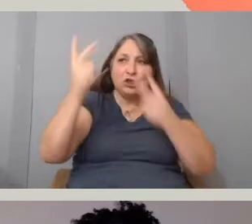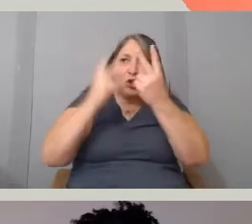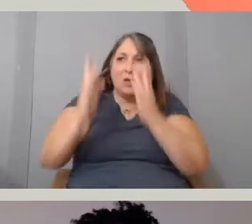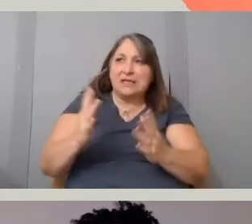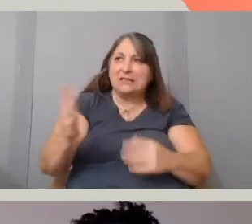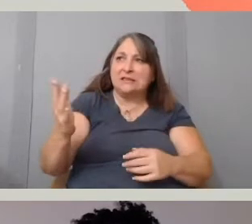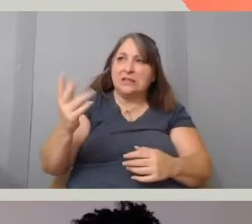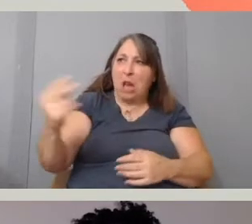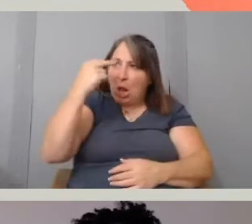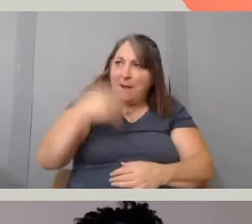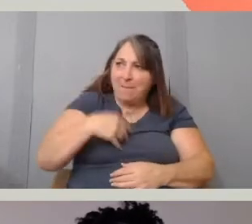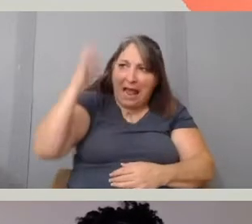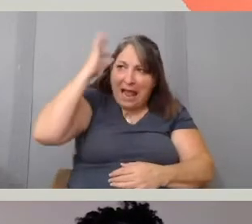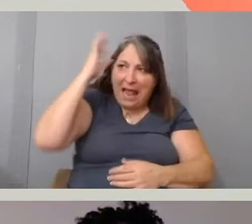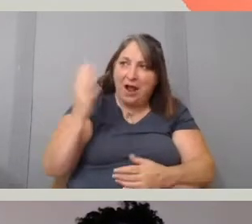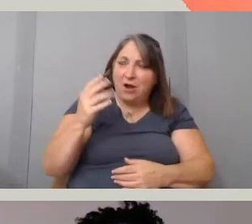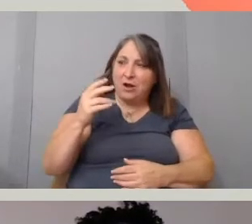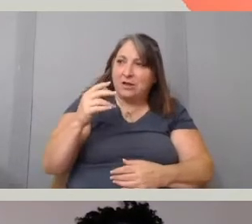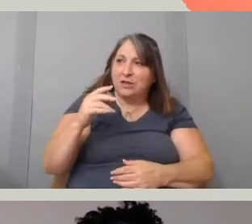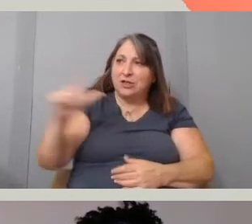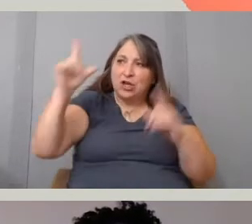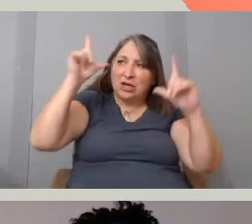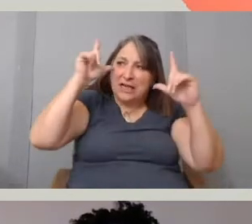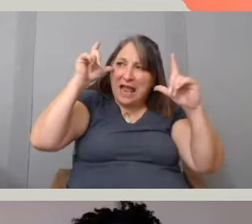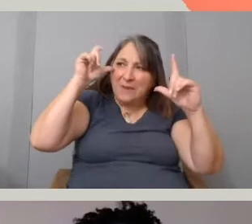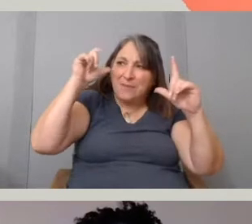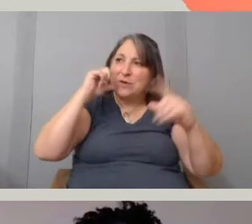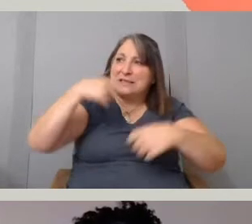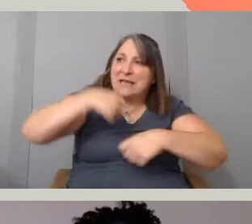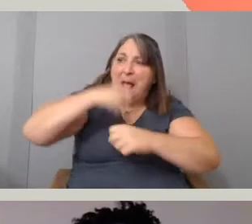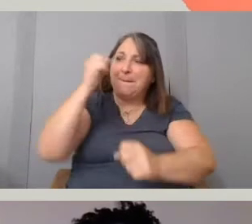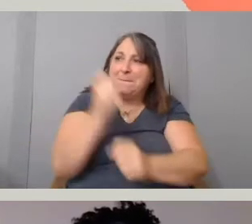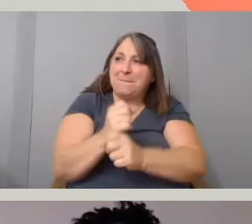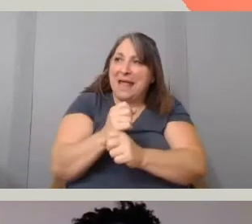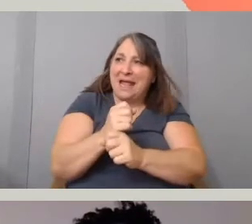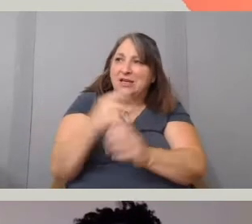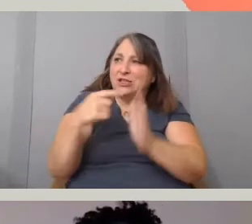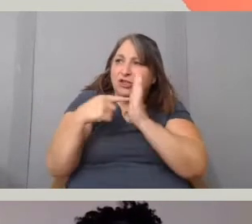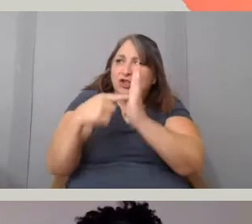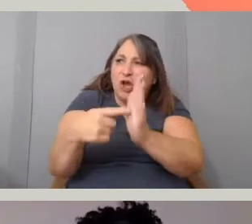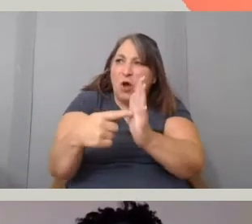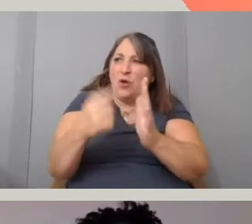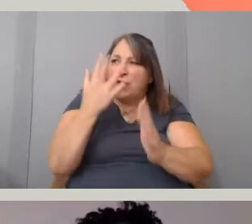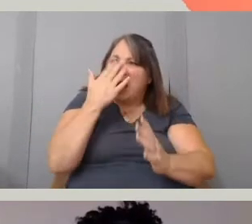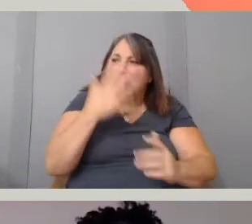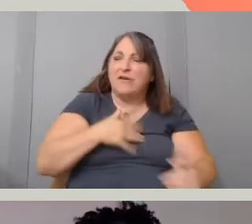look at, your camera was not made to capture the color of my skin, right?